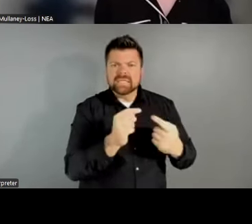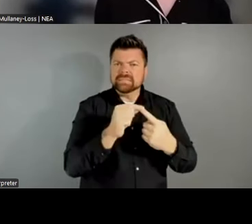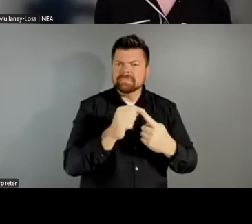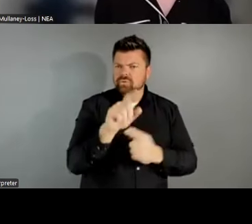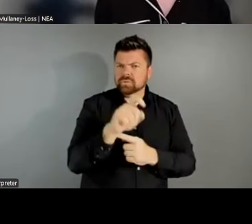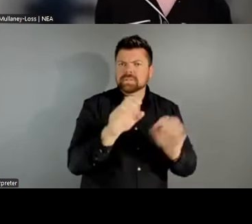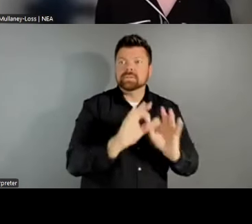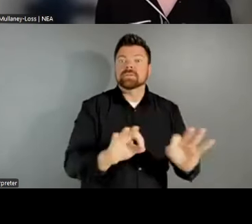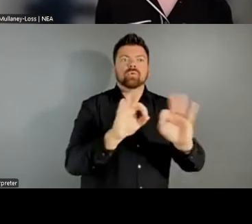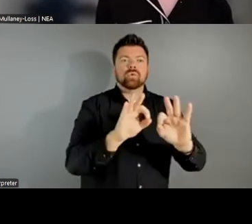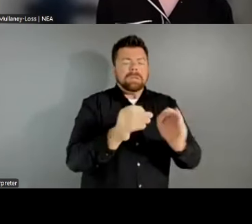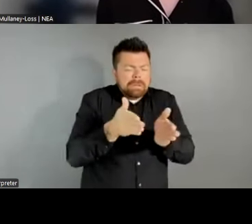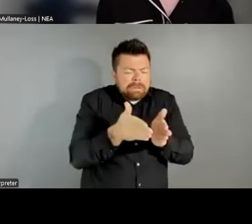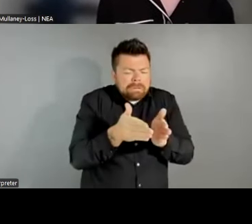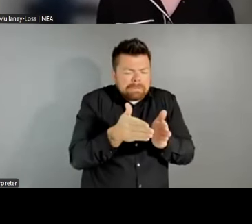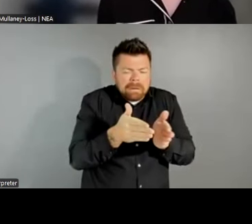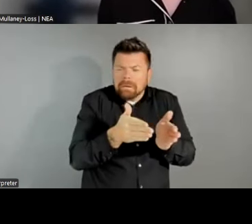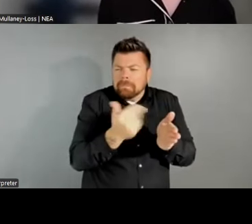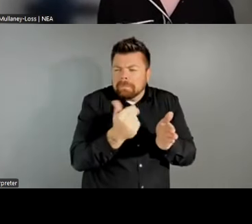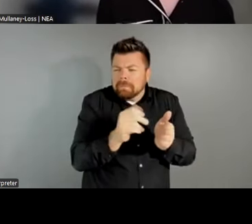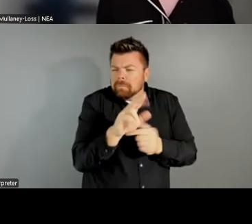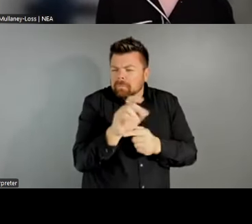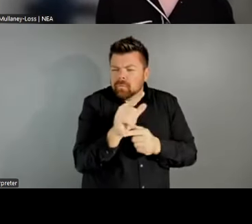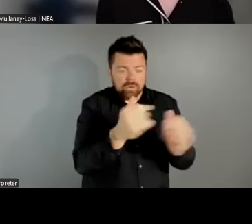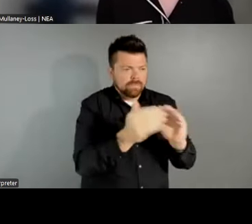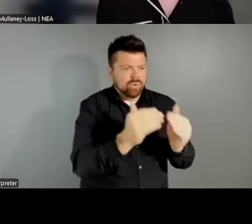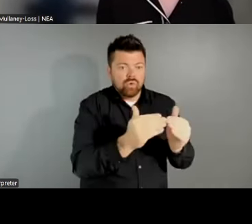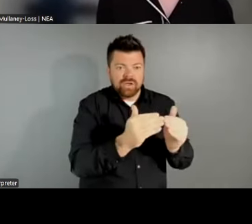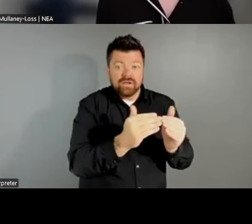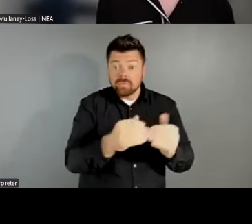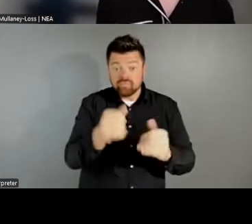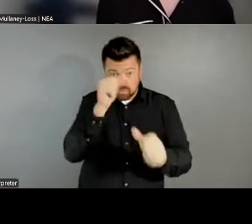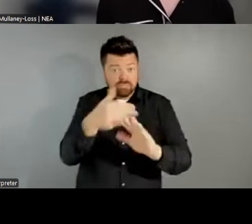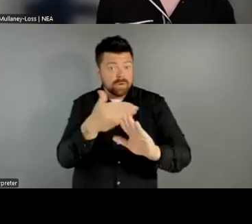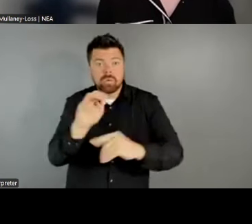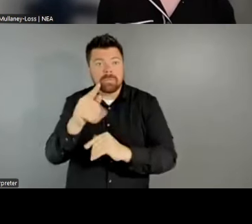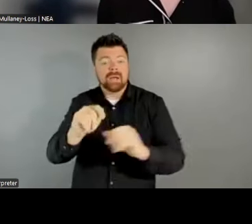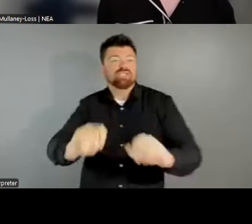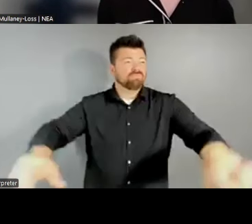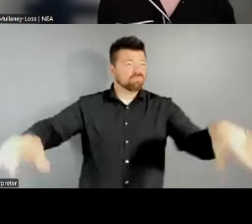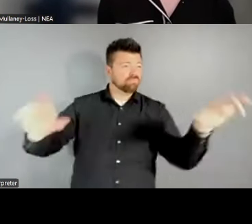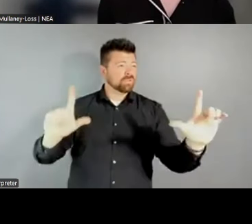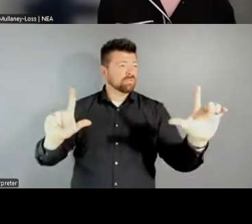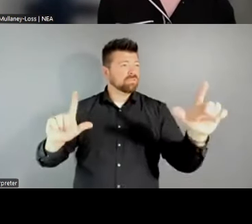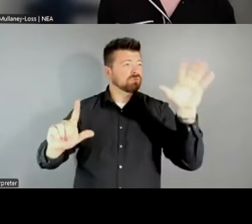rural communities, those white spots on the map that you displayed earlier? So how are you and